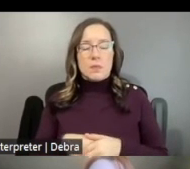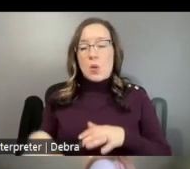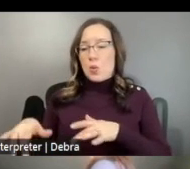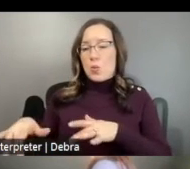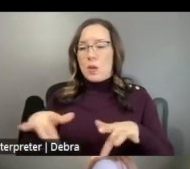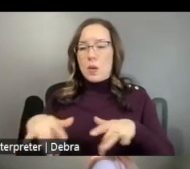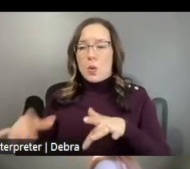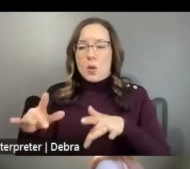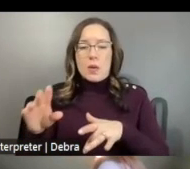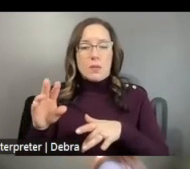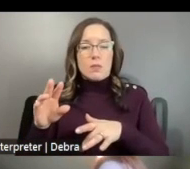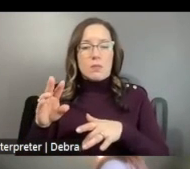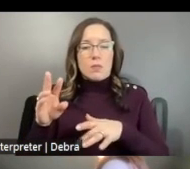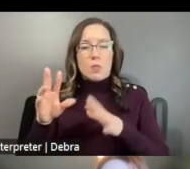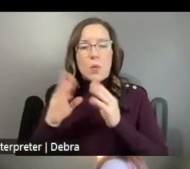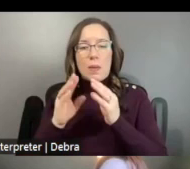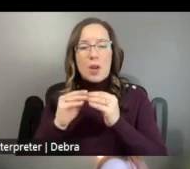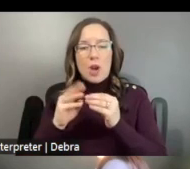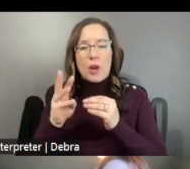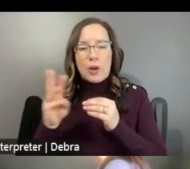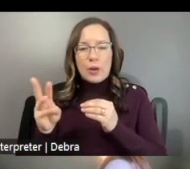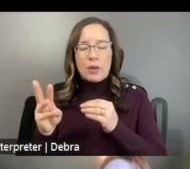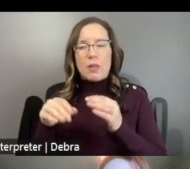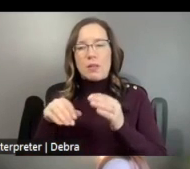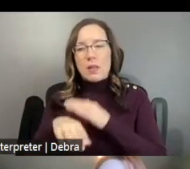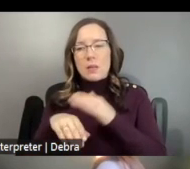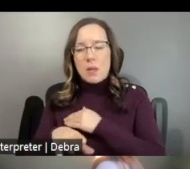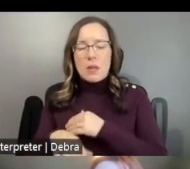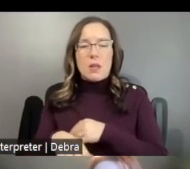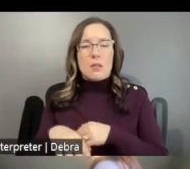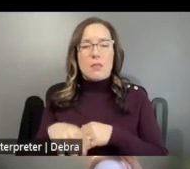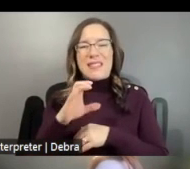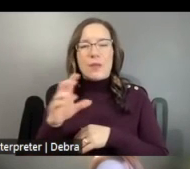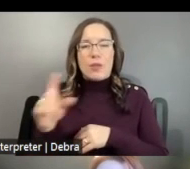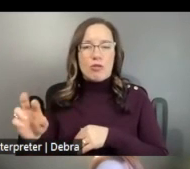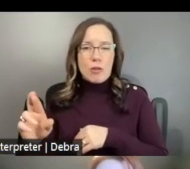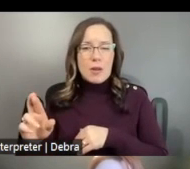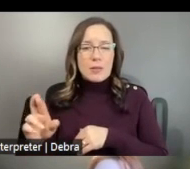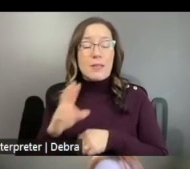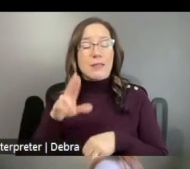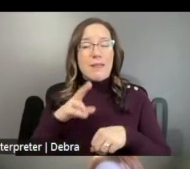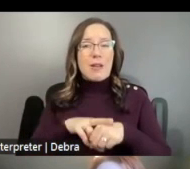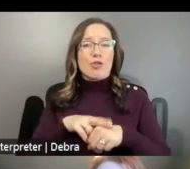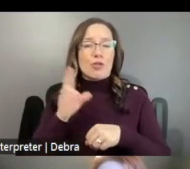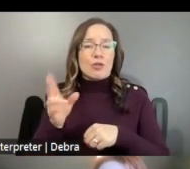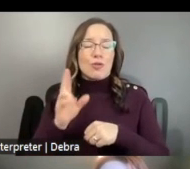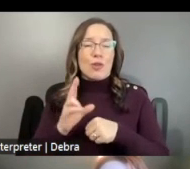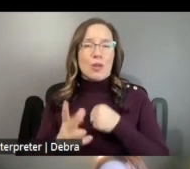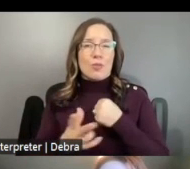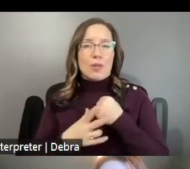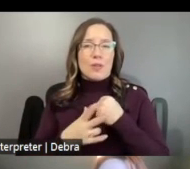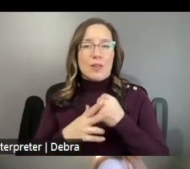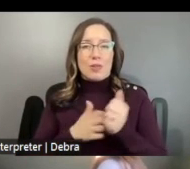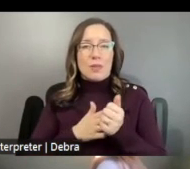COVERING ACCESSIBILITY, CIVIL RIGHTS, AND NATIONAL HISTORIC PRESERVATION ACT COMPLIANCE. AND, LASTLY,